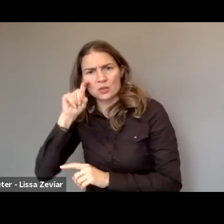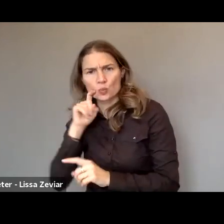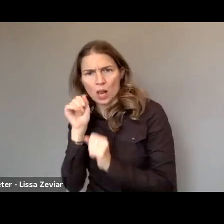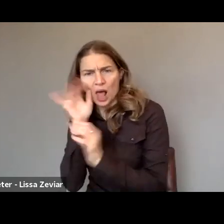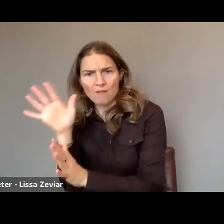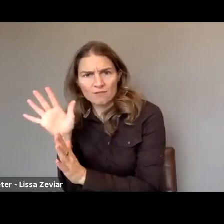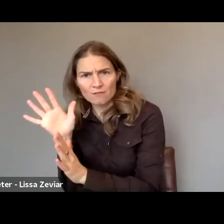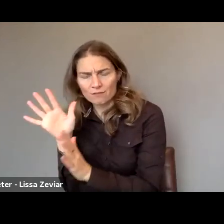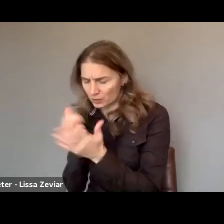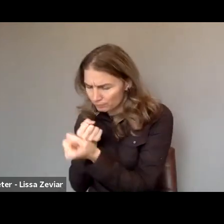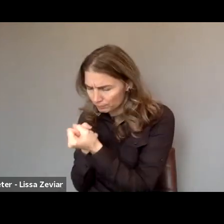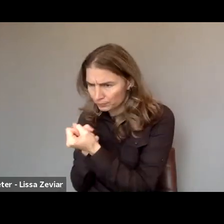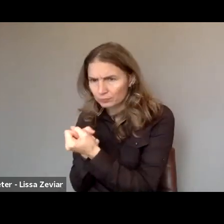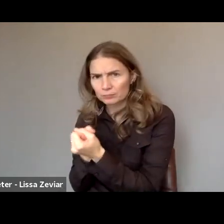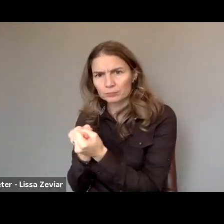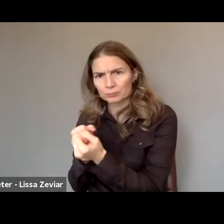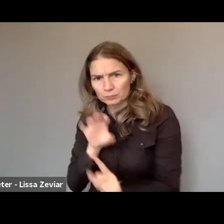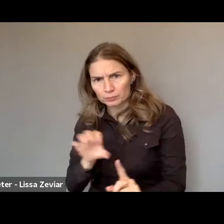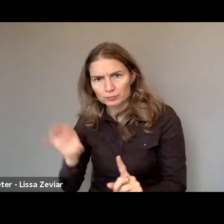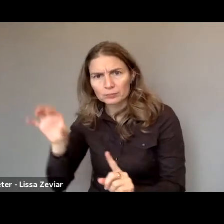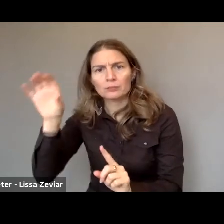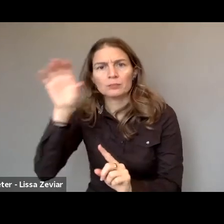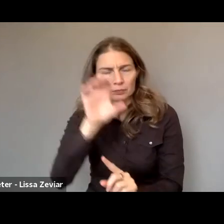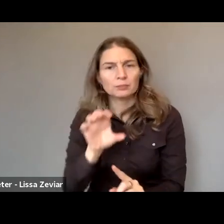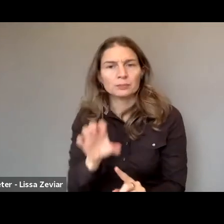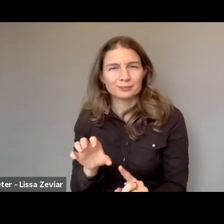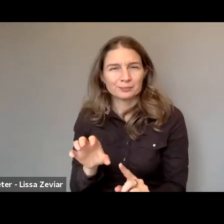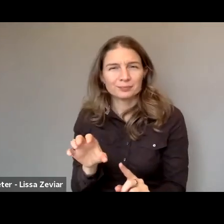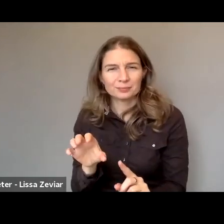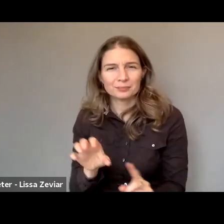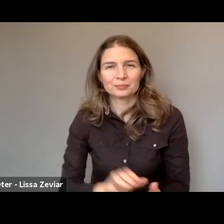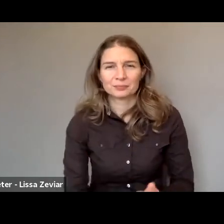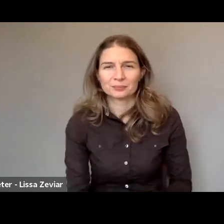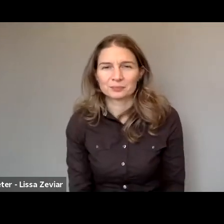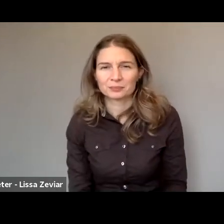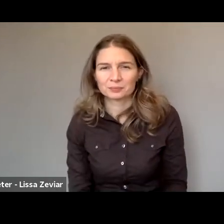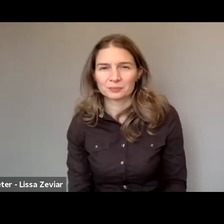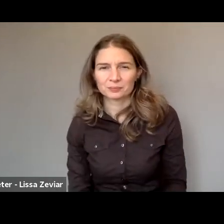We’re going to do information to remind all institutions,